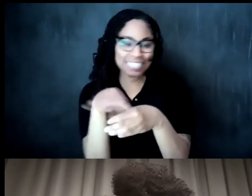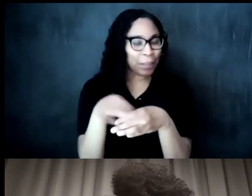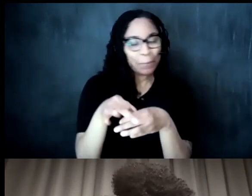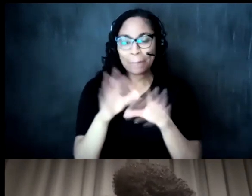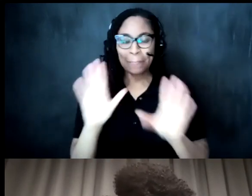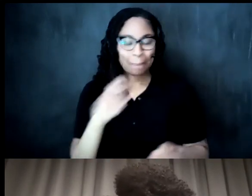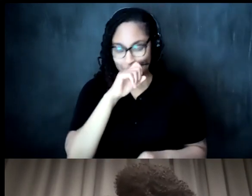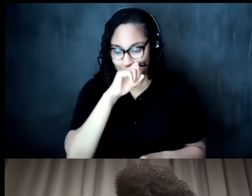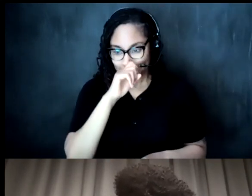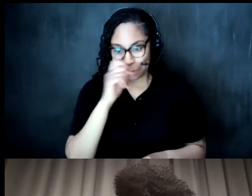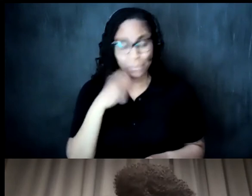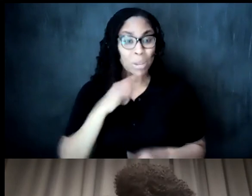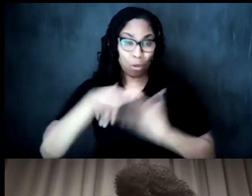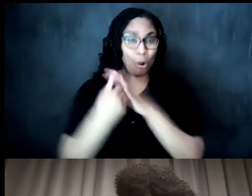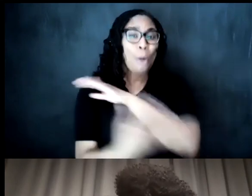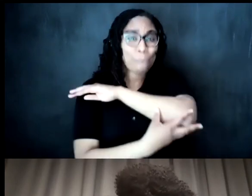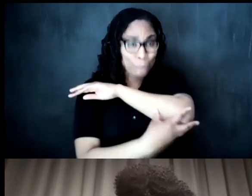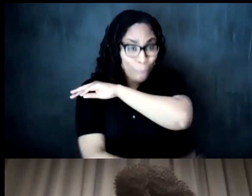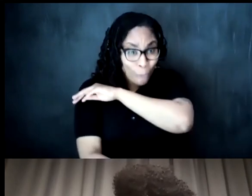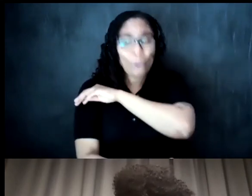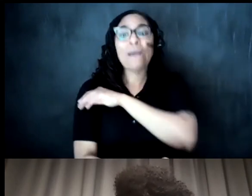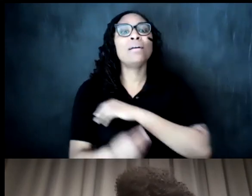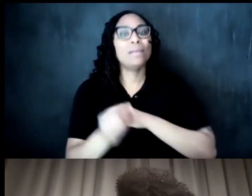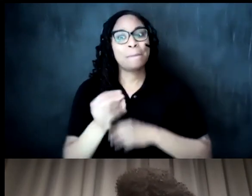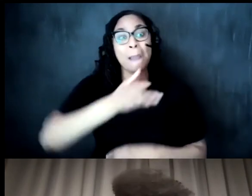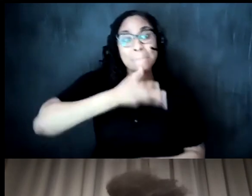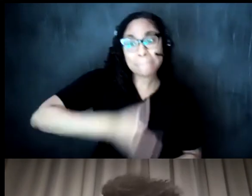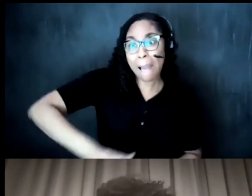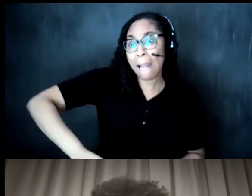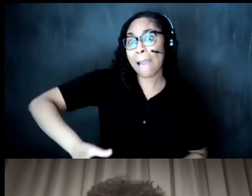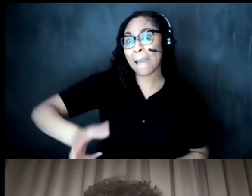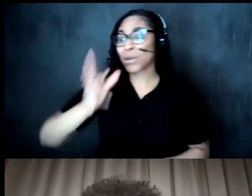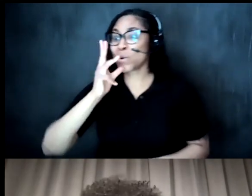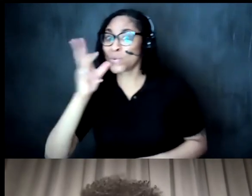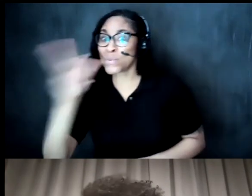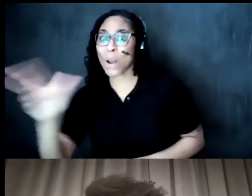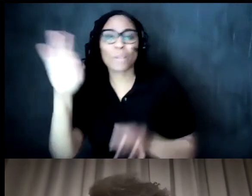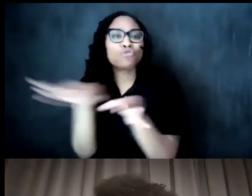all poor but your grandmother and your mother made hats and your little dresses and things like that